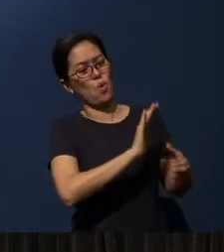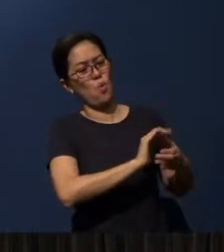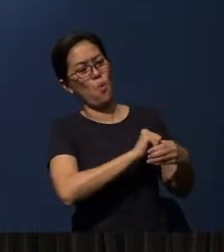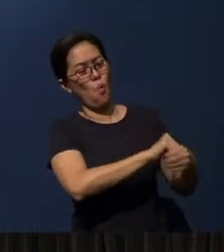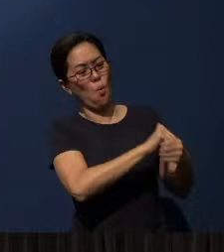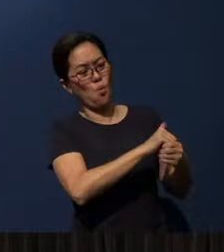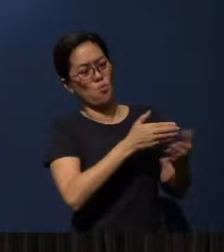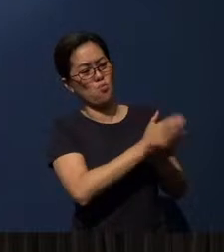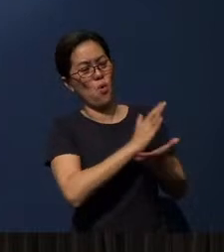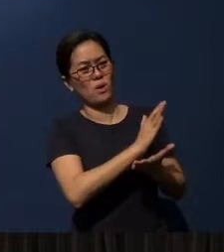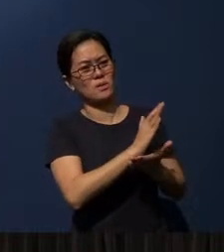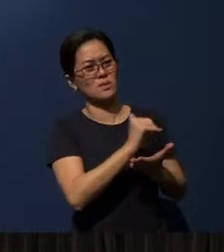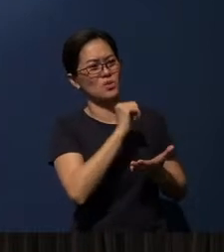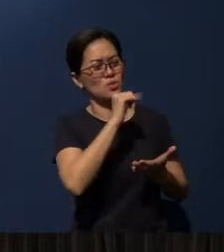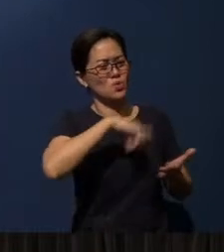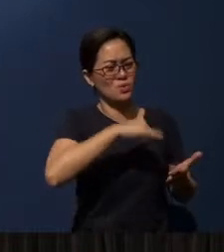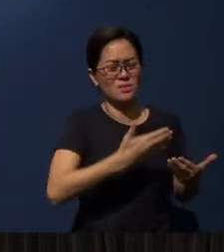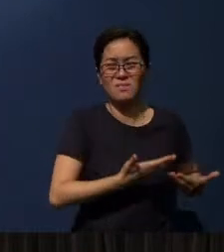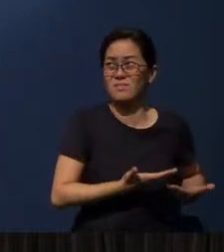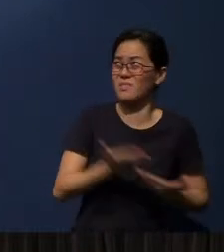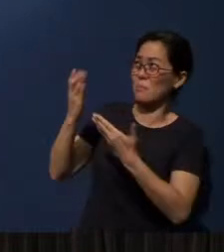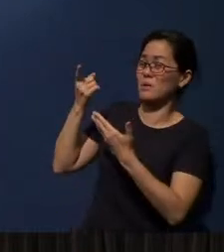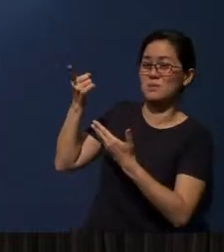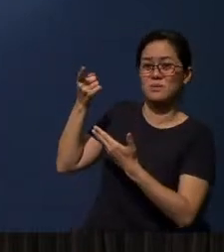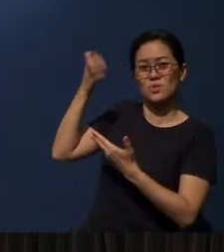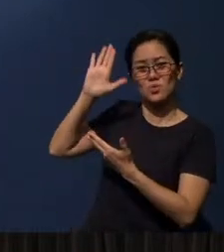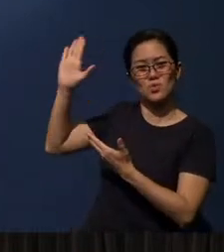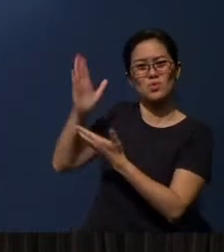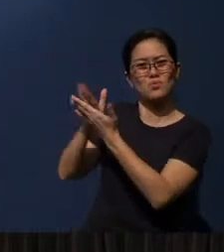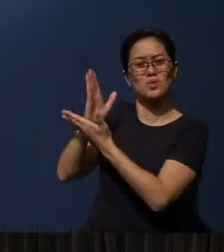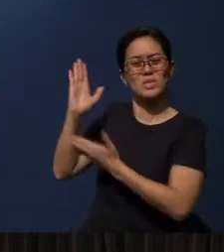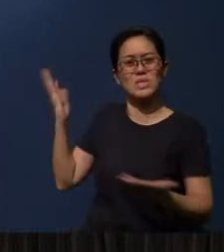have not submitted to the righteousness of God.